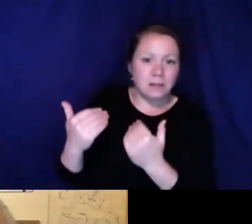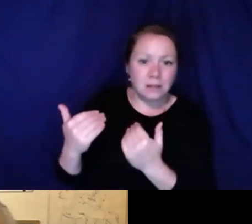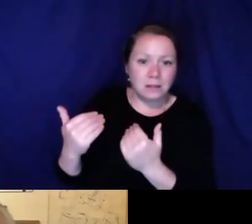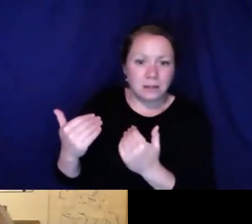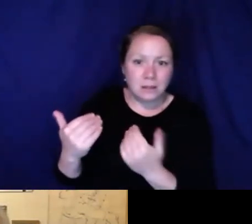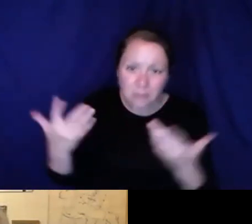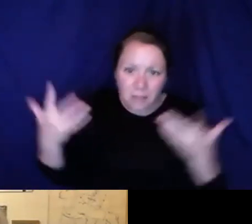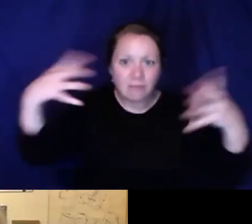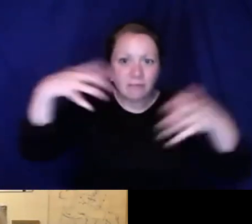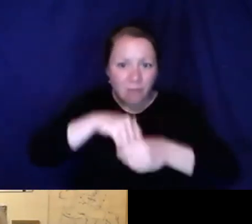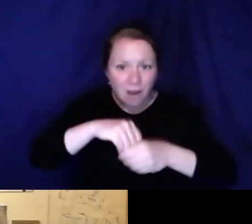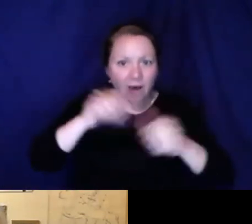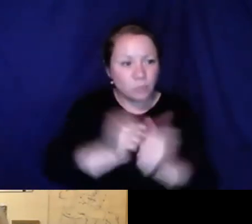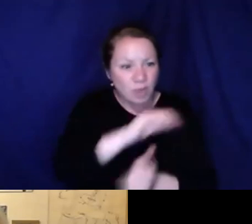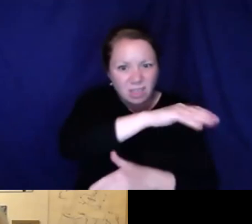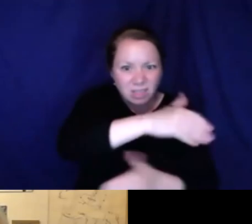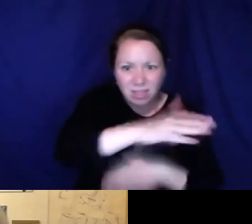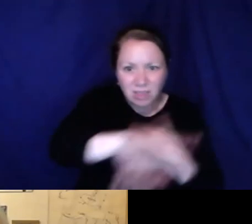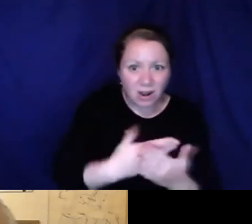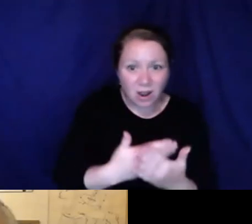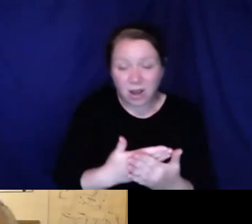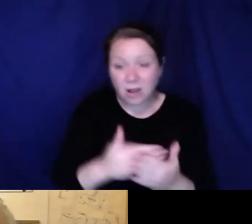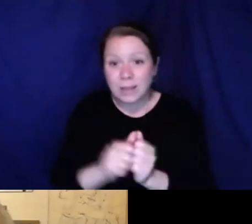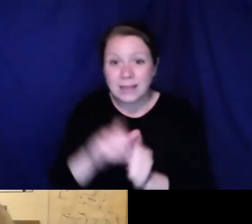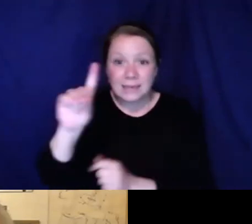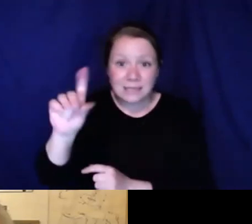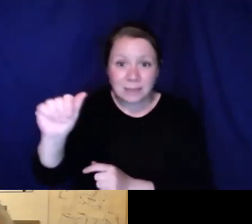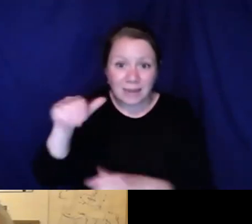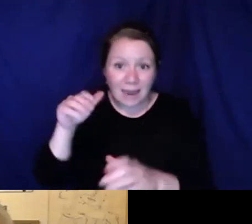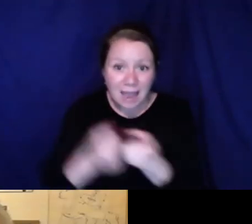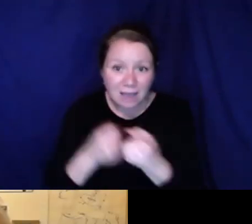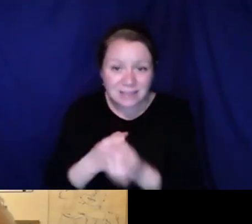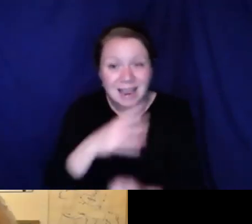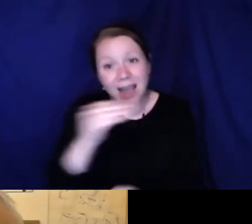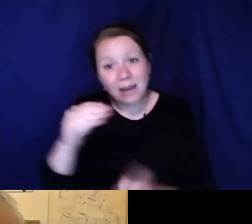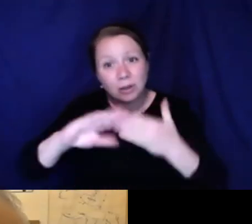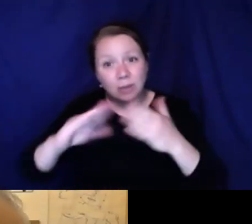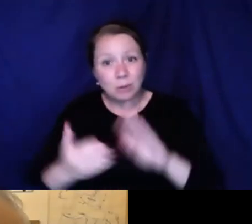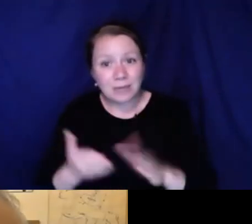judge people, work with them, and bring them into the fold